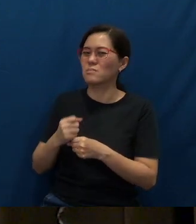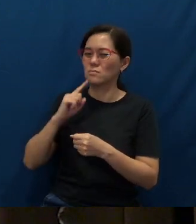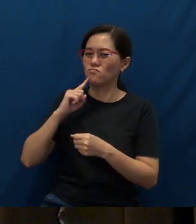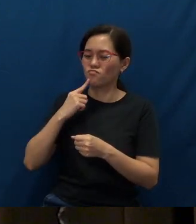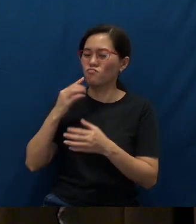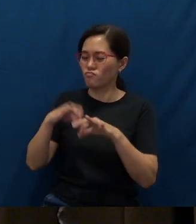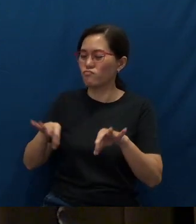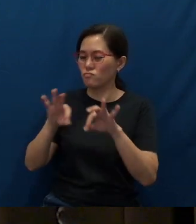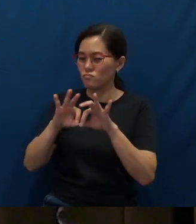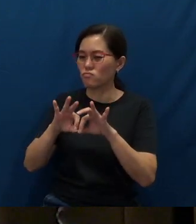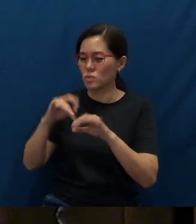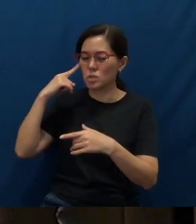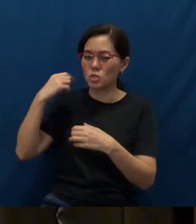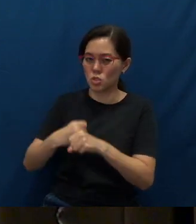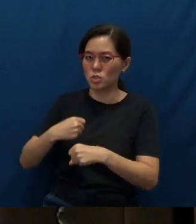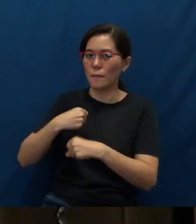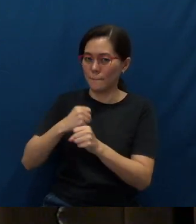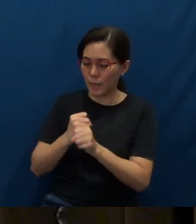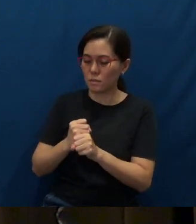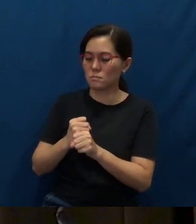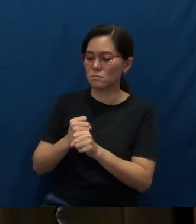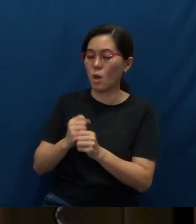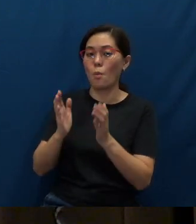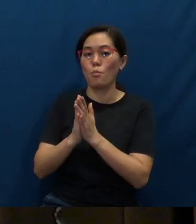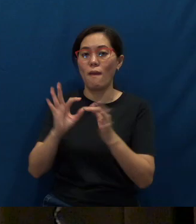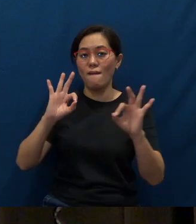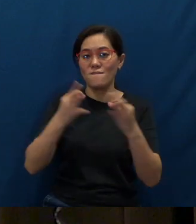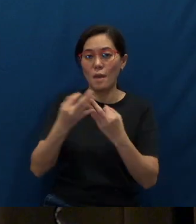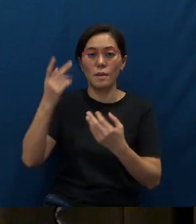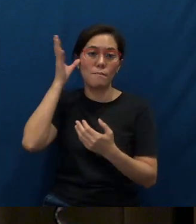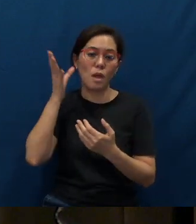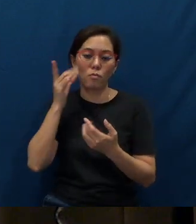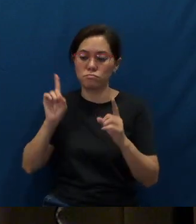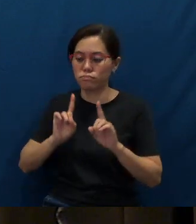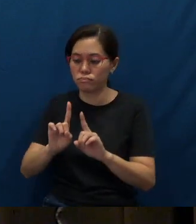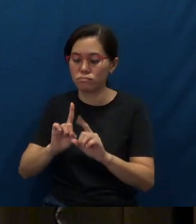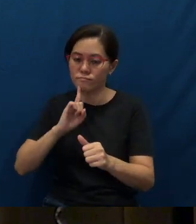(we) pray that their family, (their) parents will come alongside them, to affirm them,